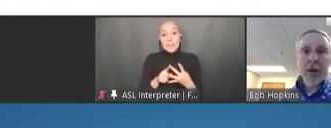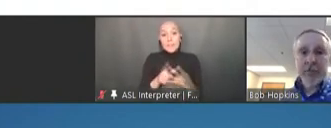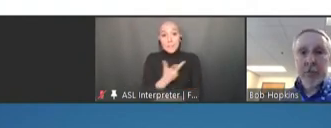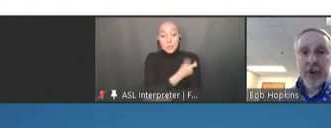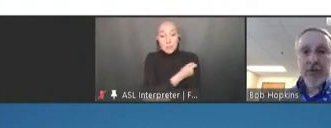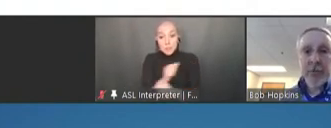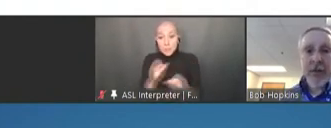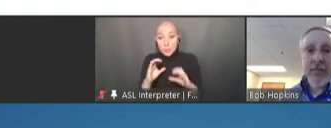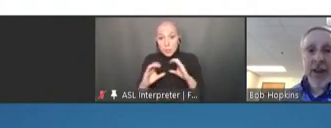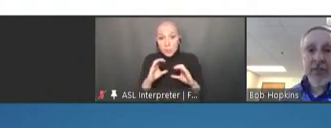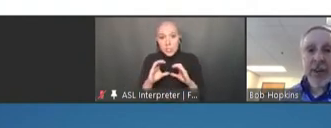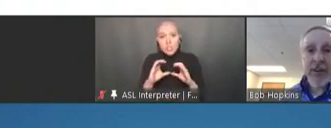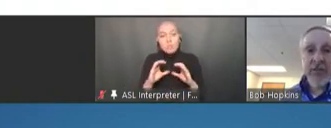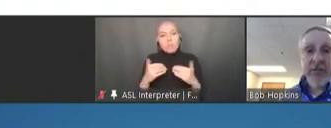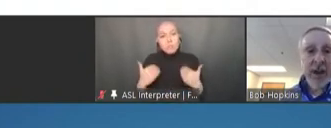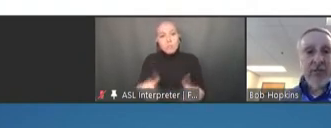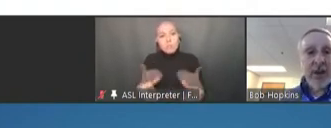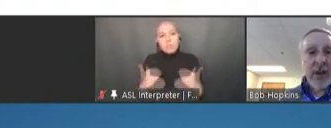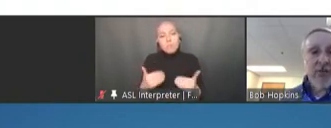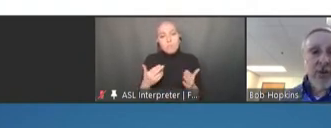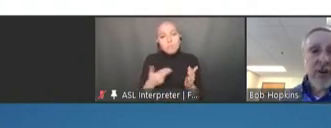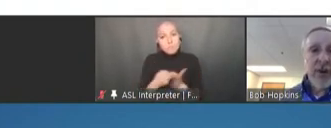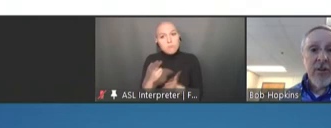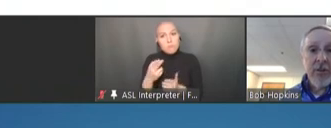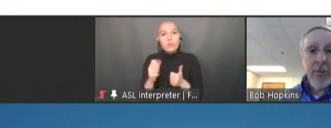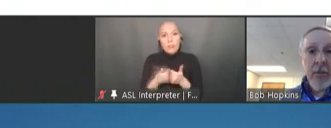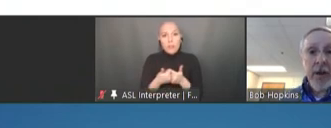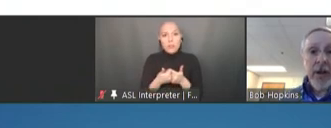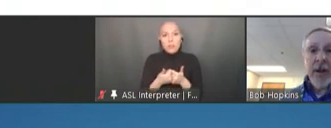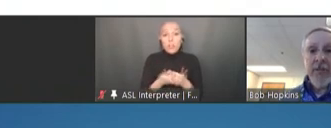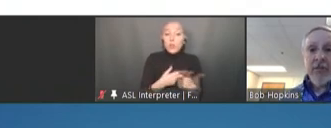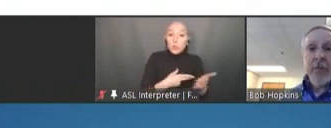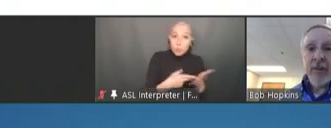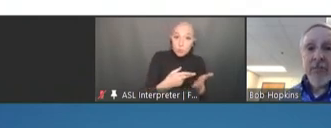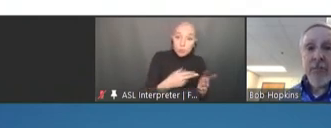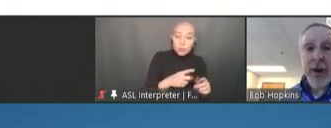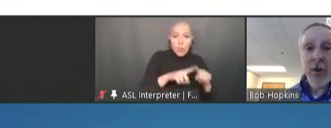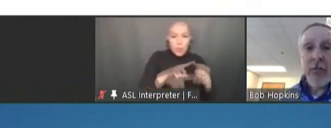information about vaccines and vaccination to the public in an evidence-based manner to